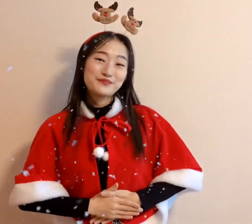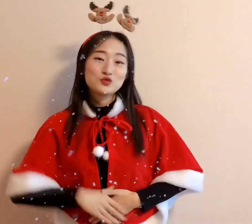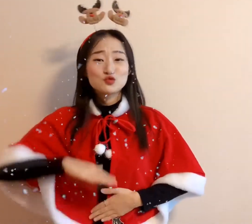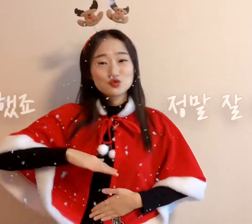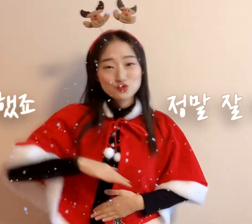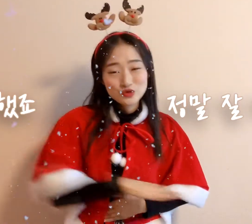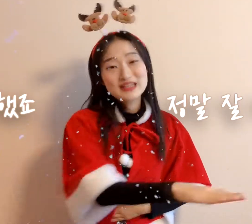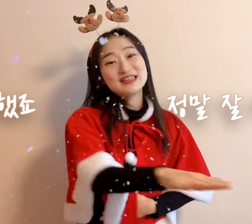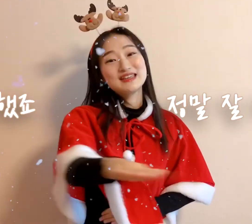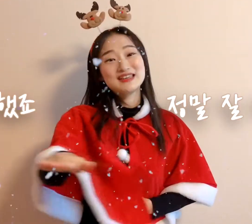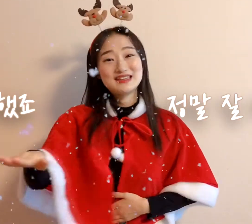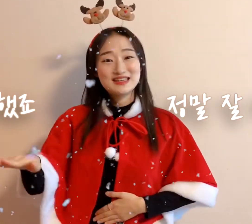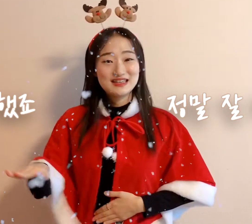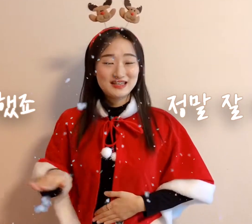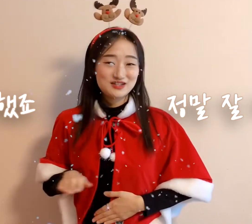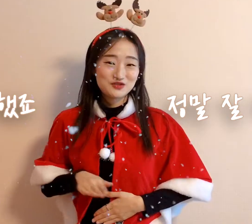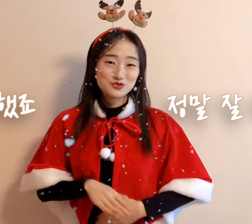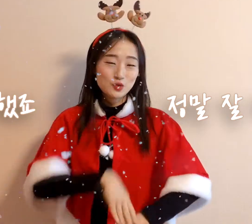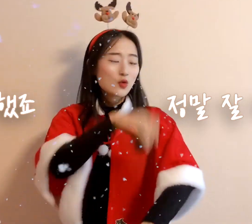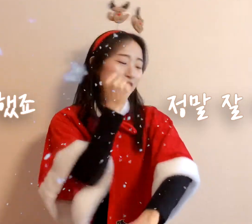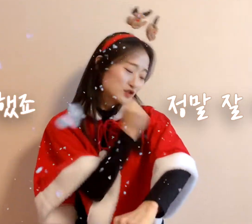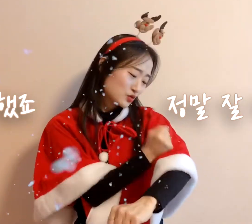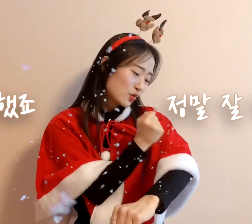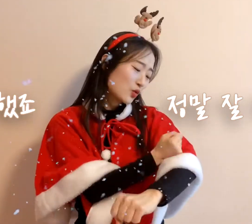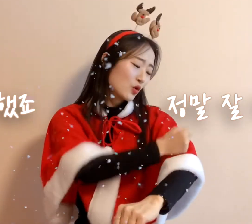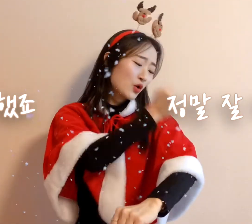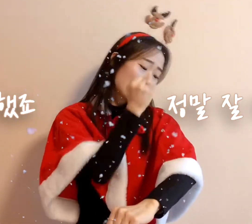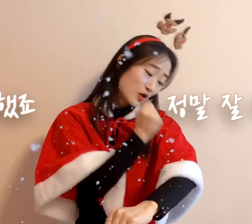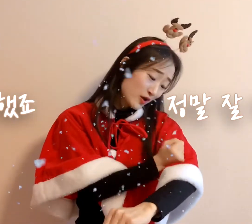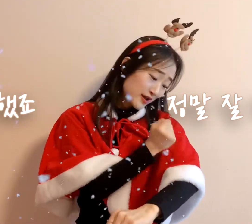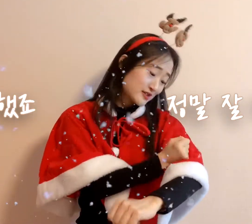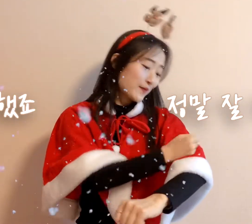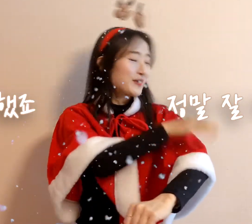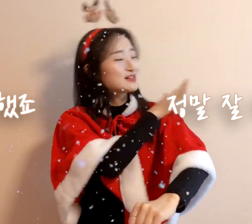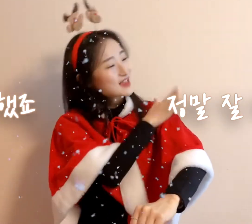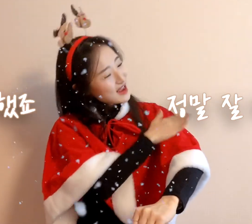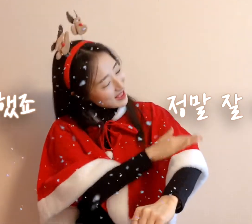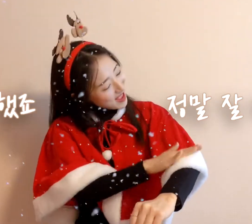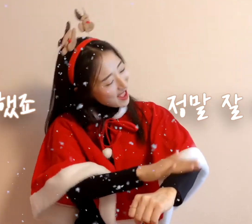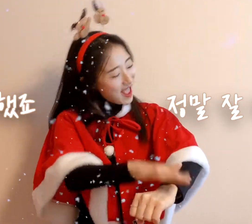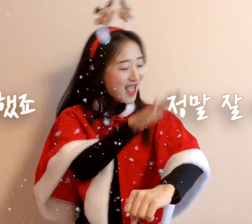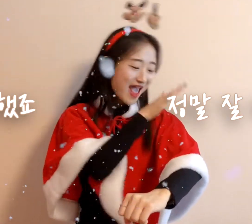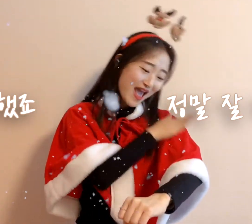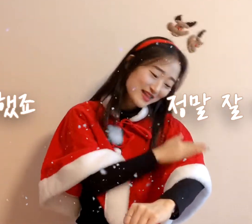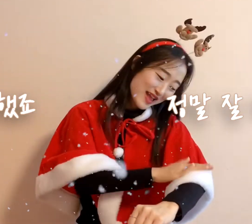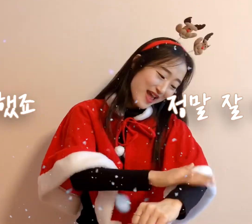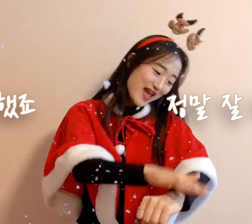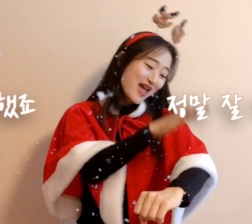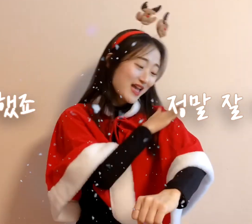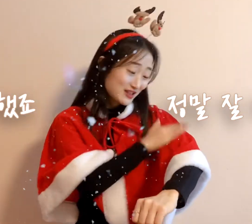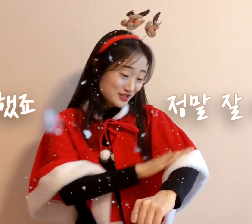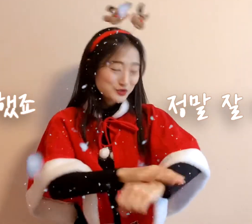We all know you've done great. We know you’ve made it.